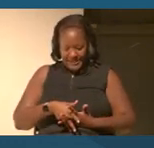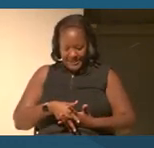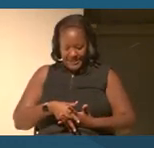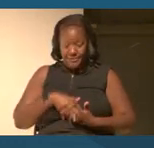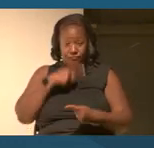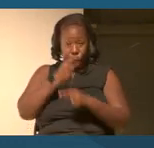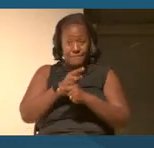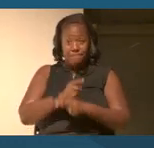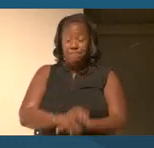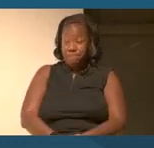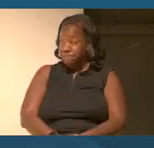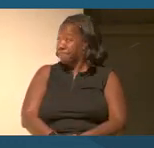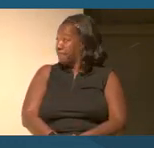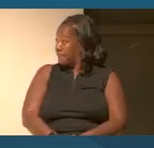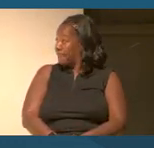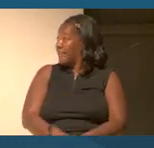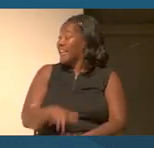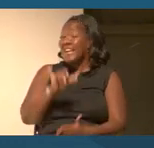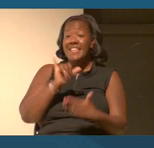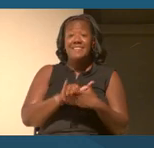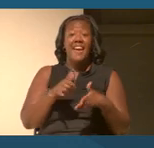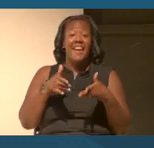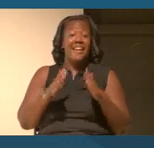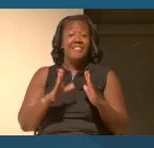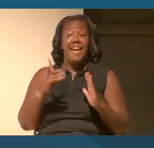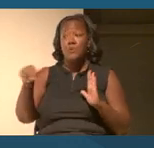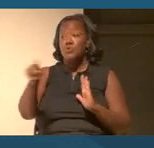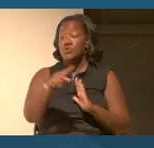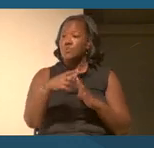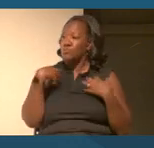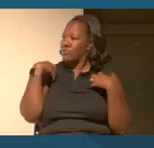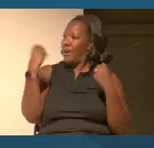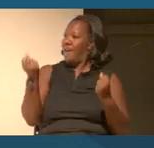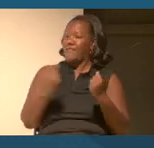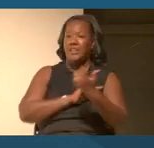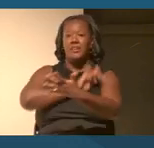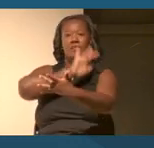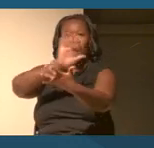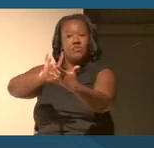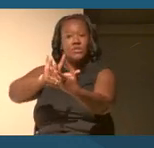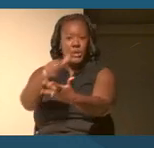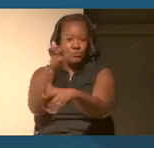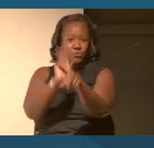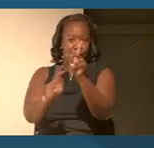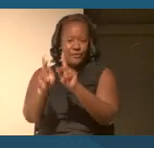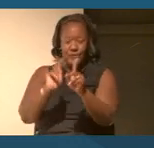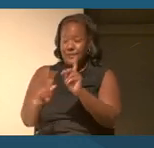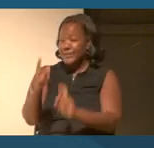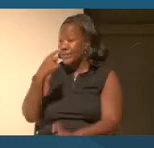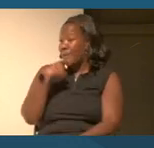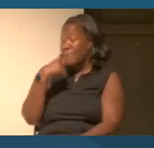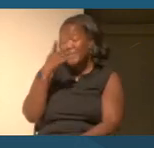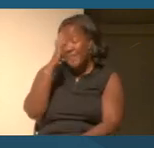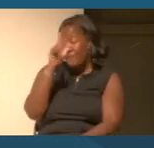And and that allows you to confidently reach out to others. That's right. So I would I would say for any leader, it's